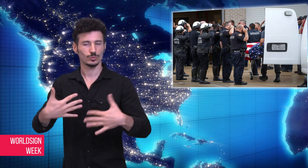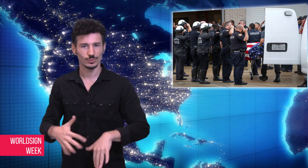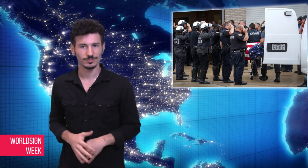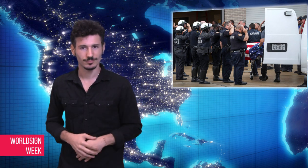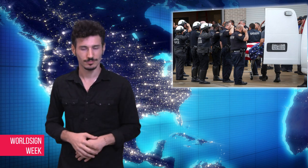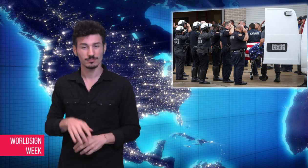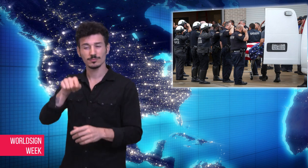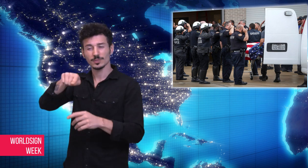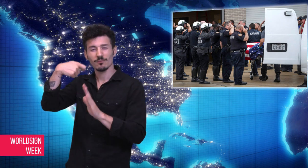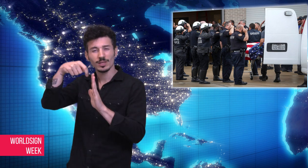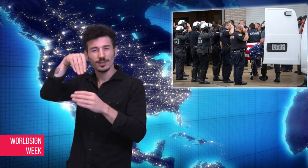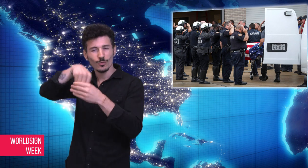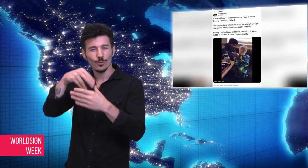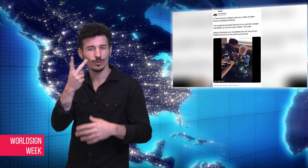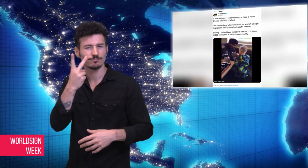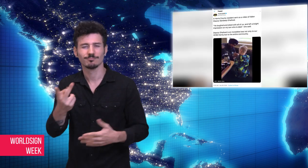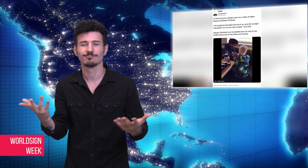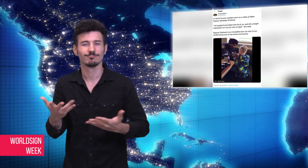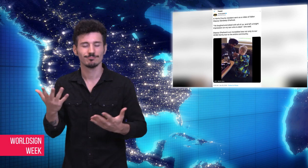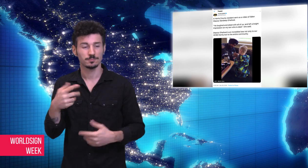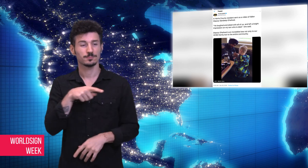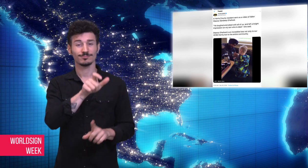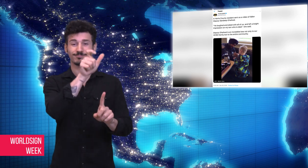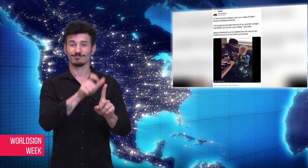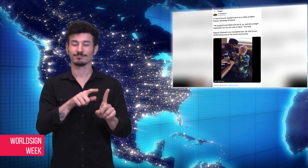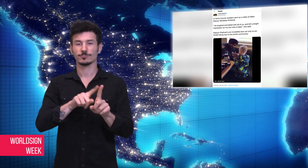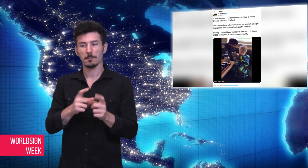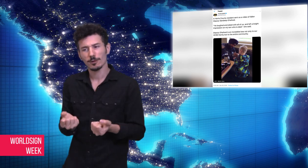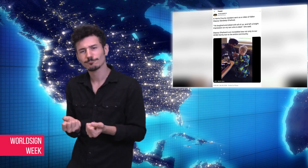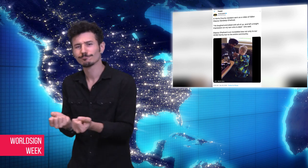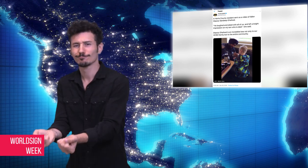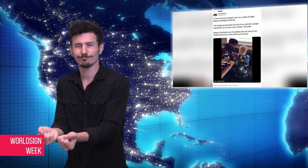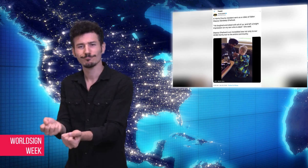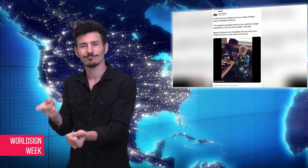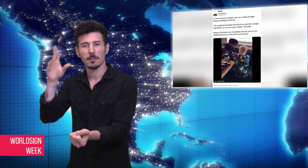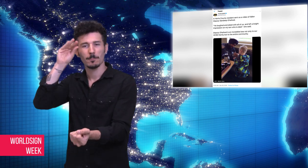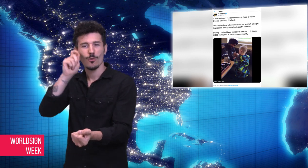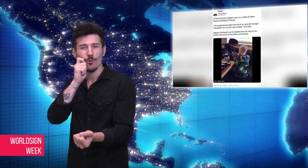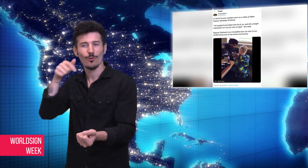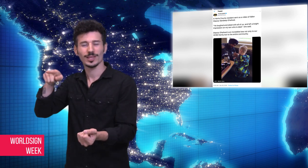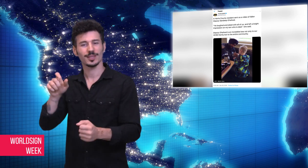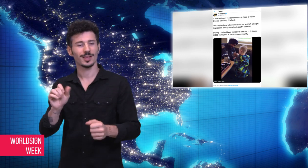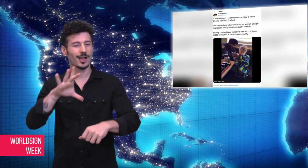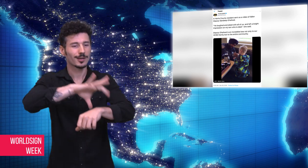Sandeep allowed the young boy to handcuff him and was